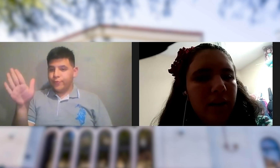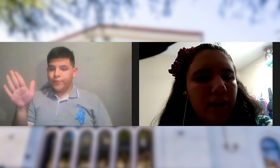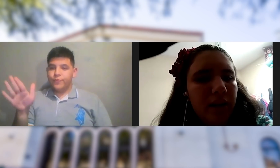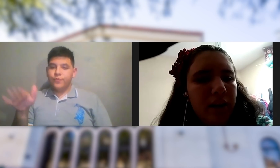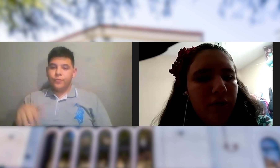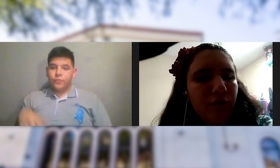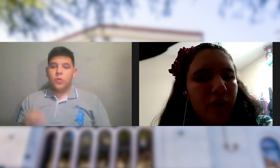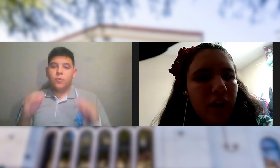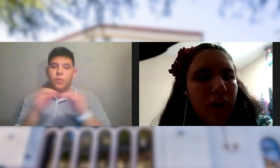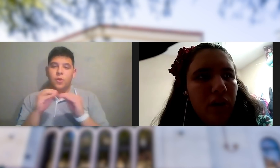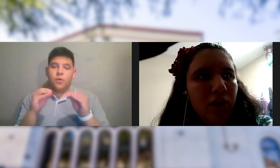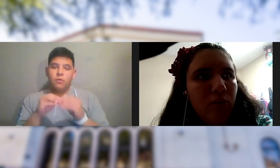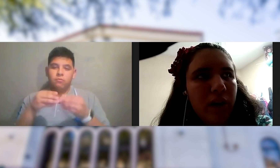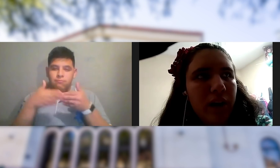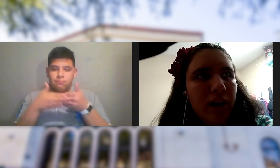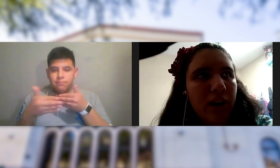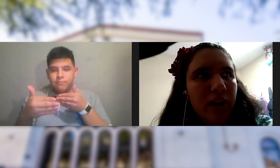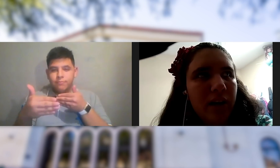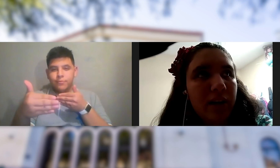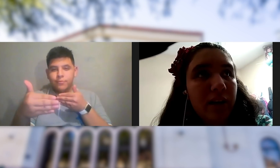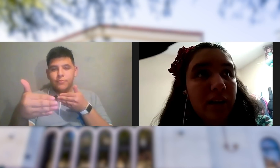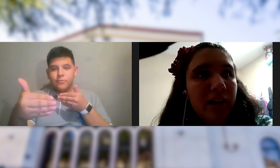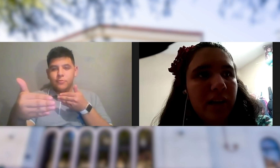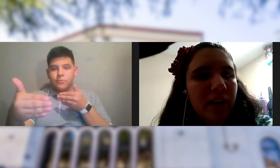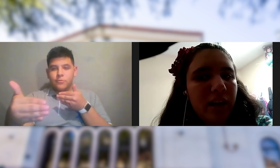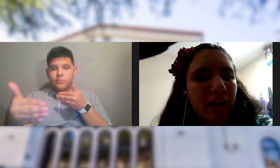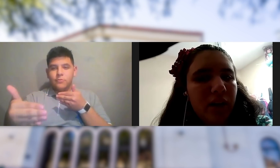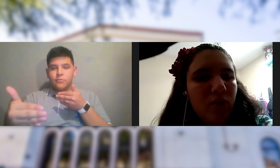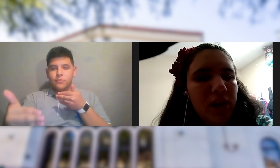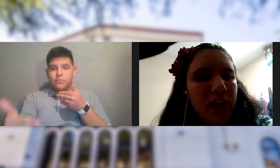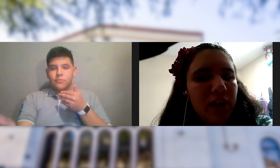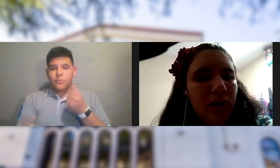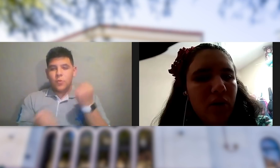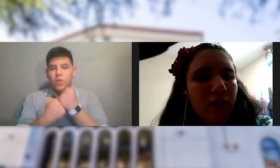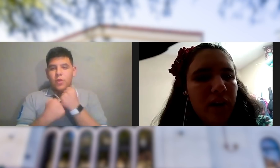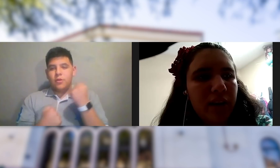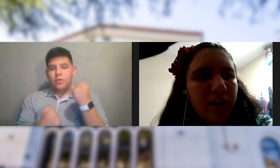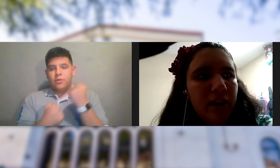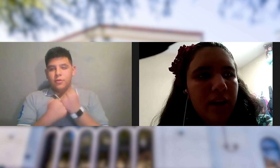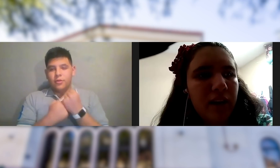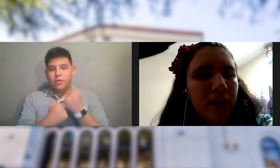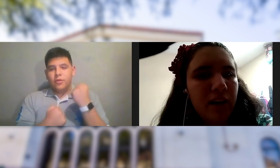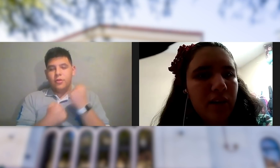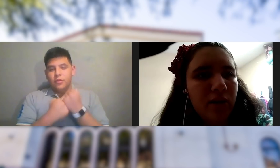IF WE ARE WISE WE KNOW THAT THERE'S